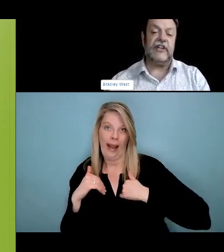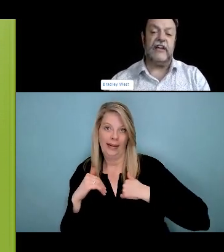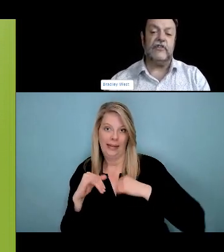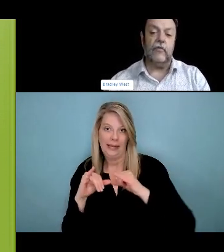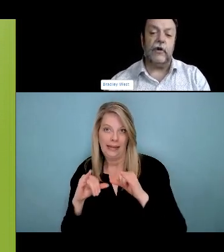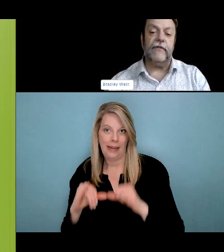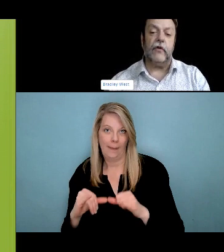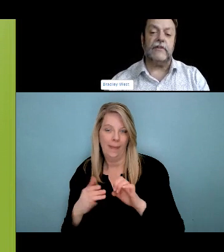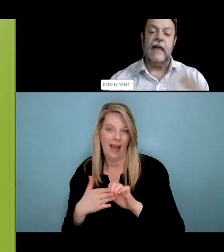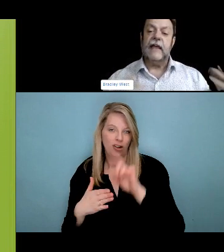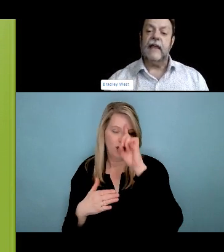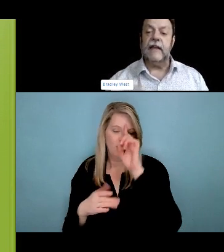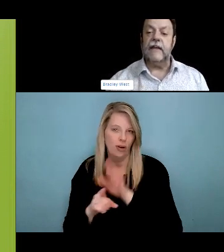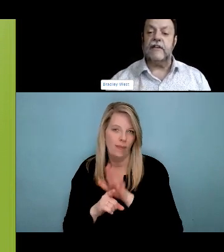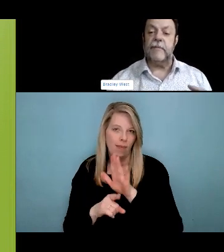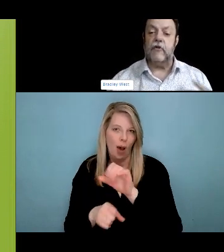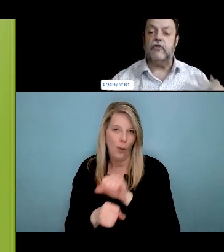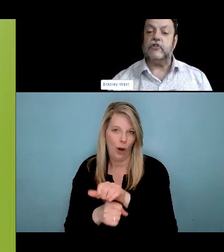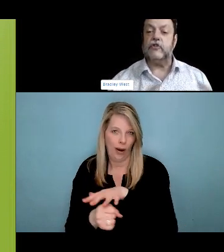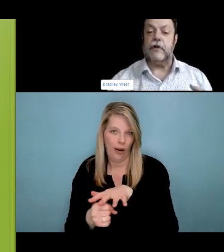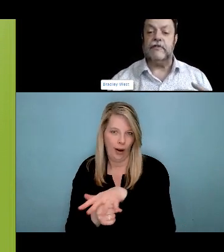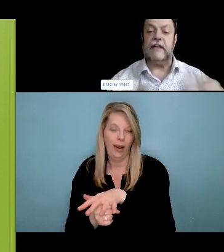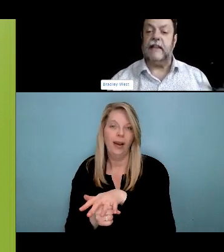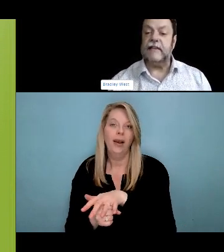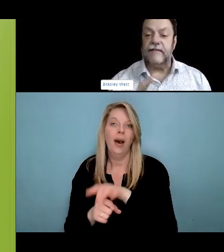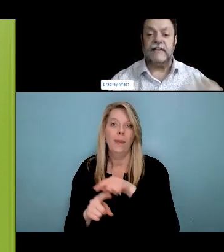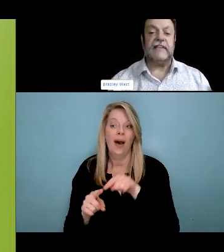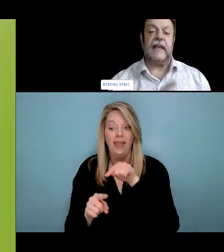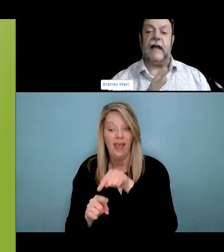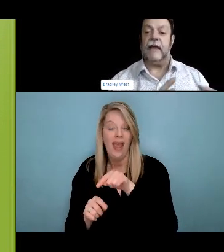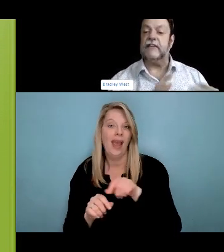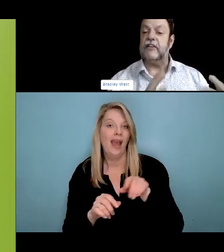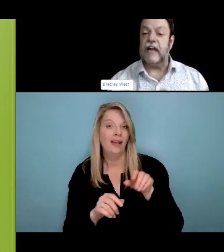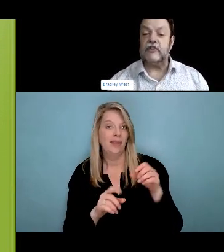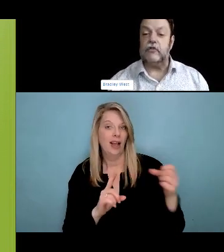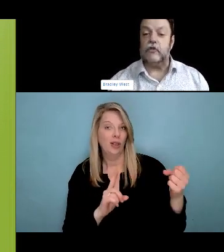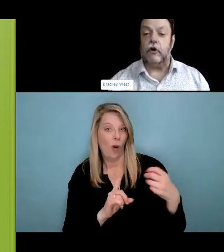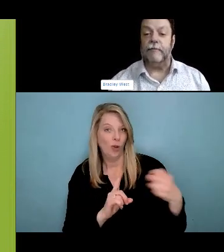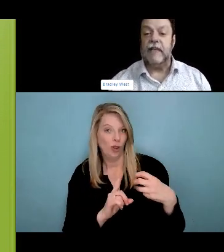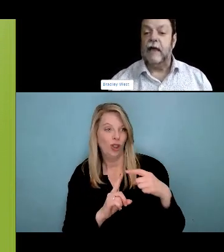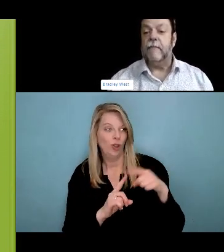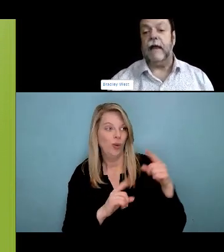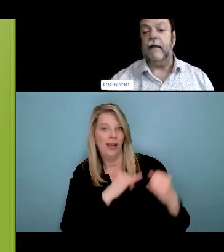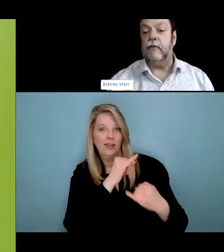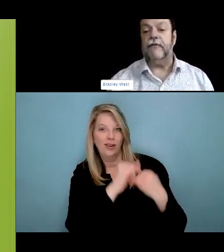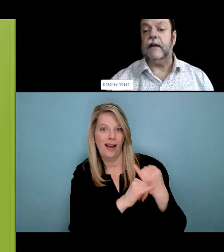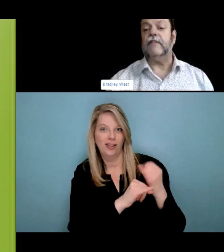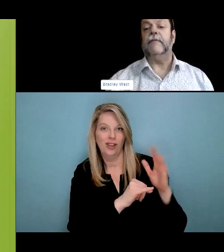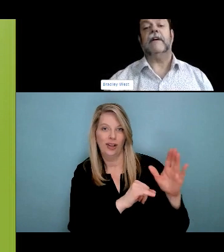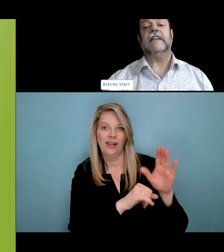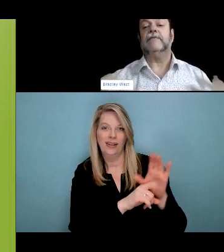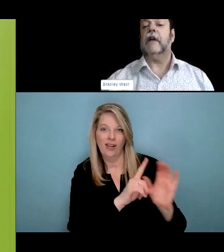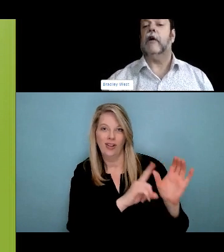Yeah. This is another massive big question because in fact we know that there's lots